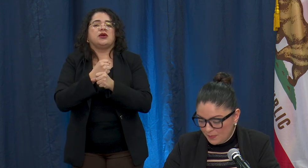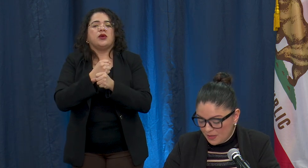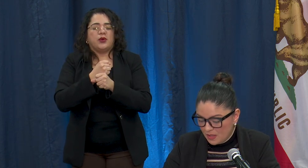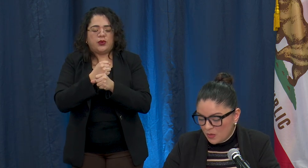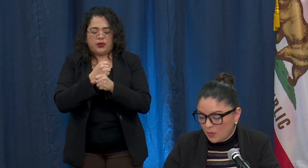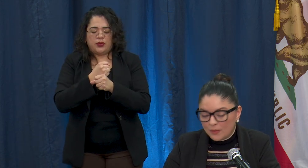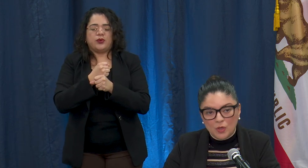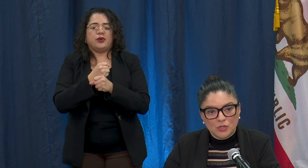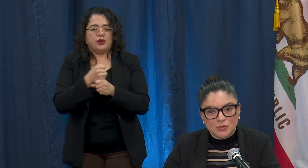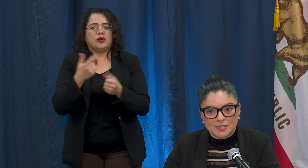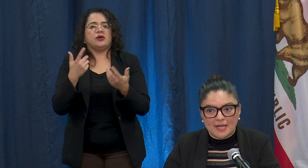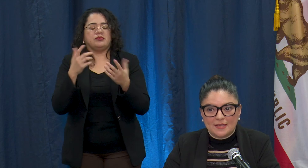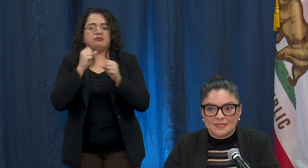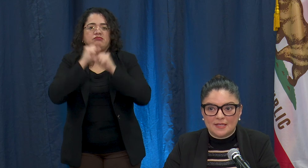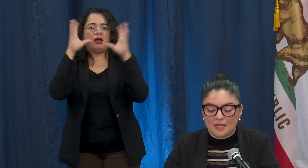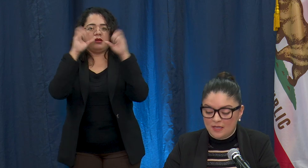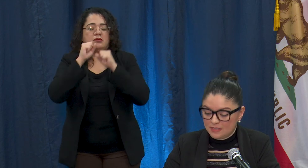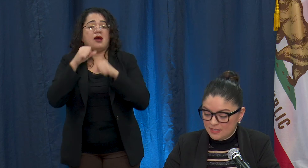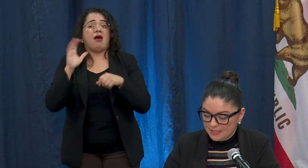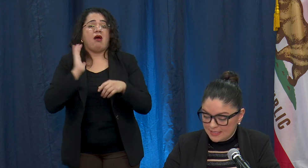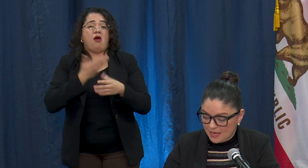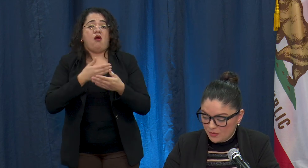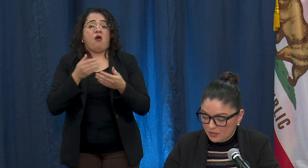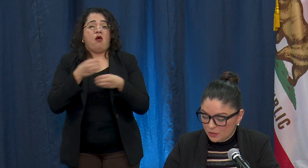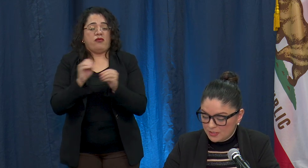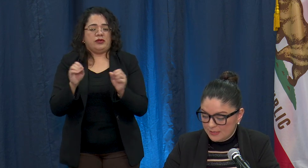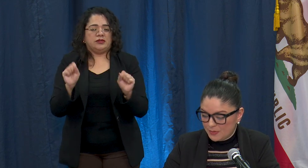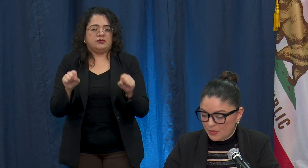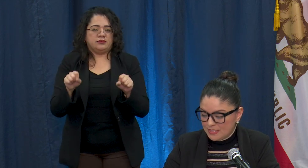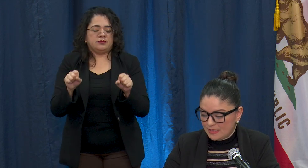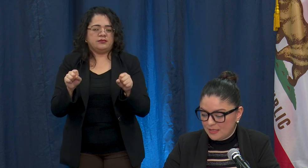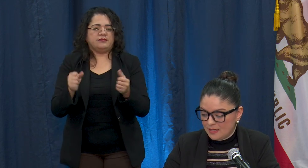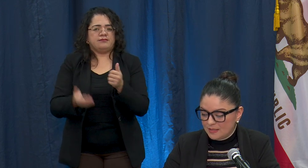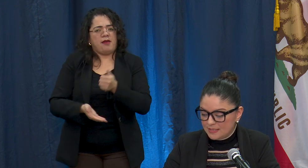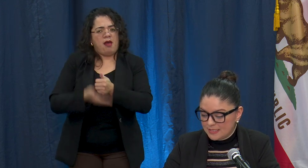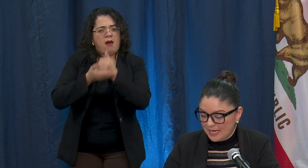What I will also say is that to dig down a little deeper is that the state